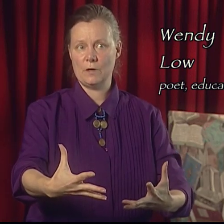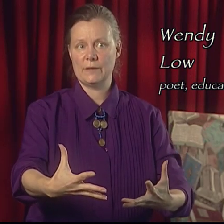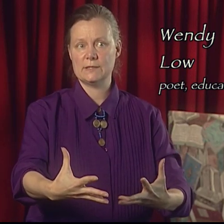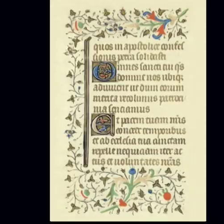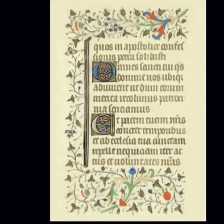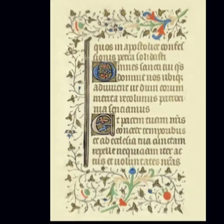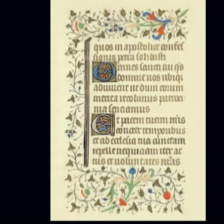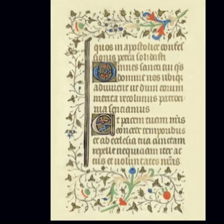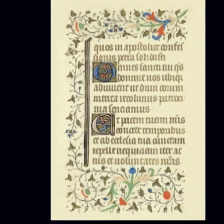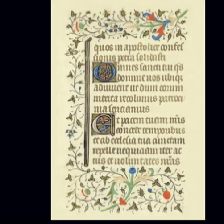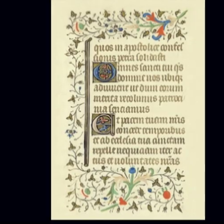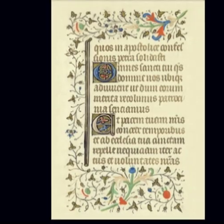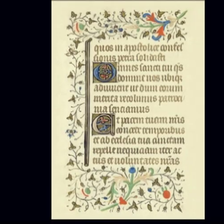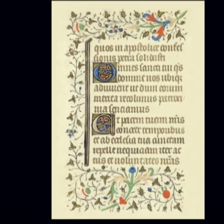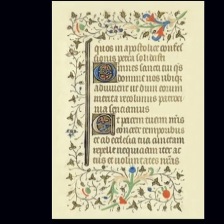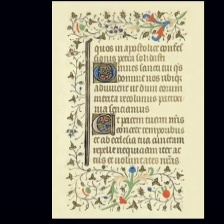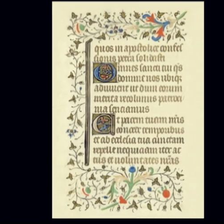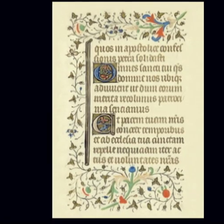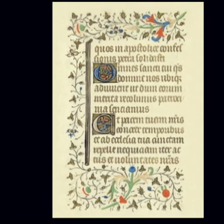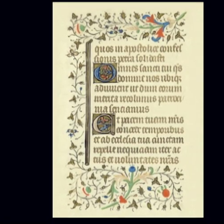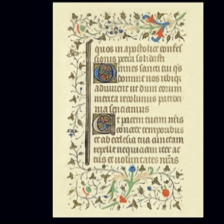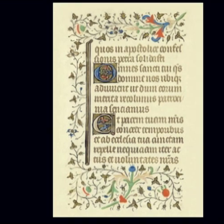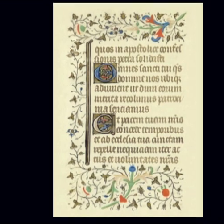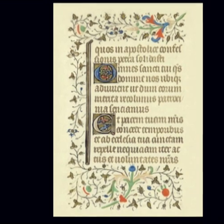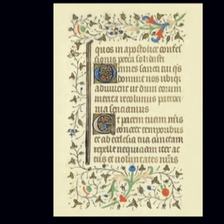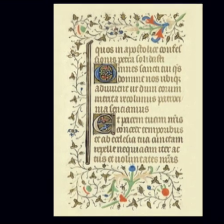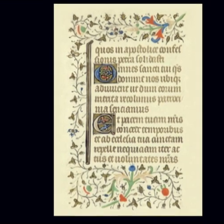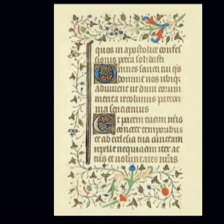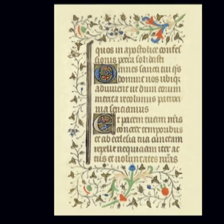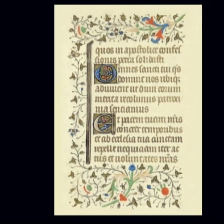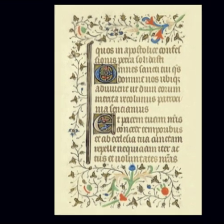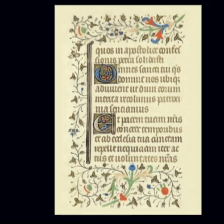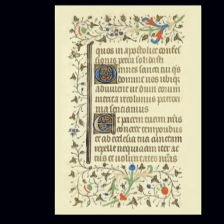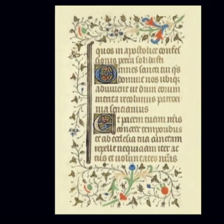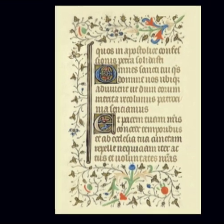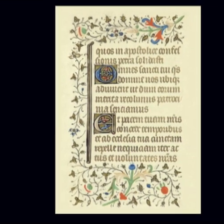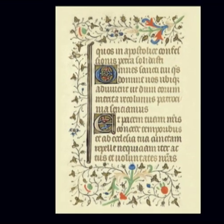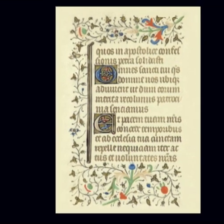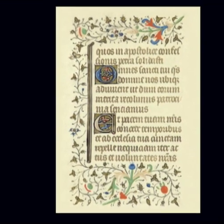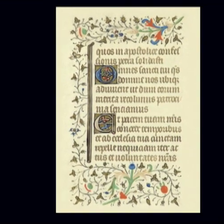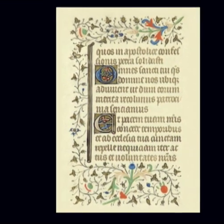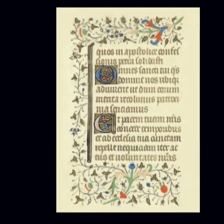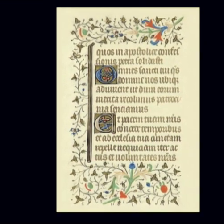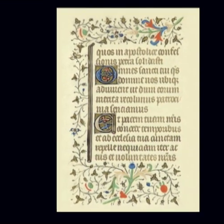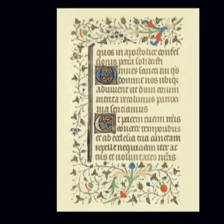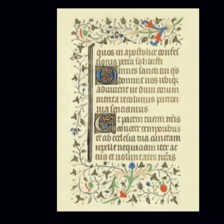And then there was the Latin "literature" that was high culture,